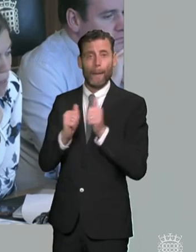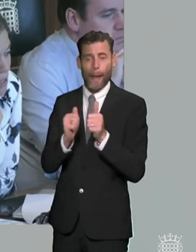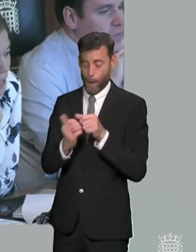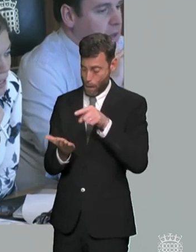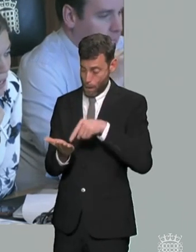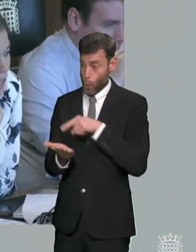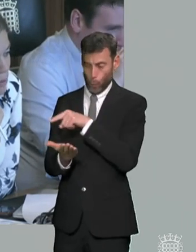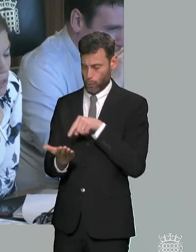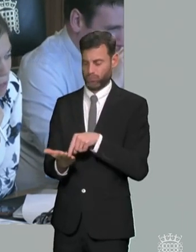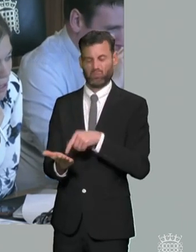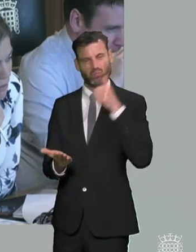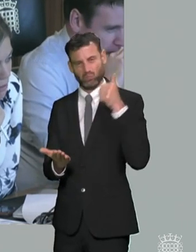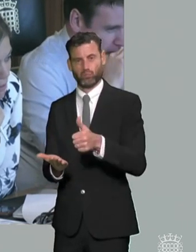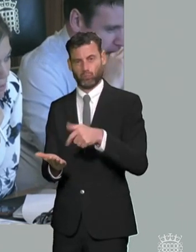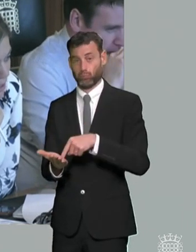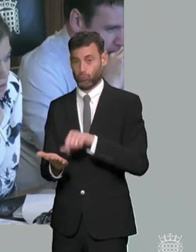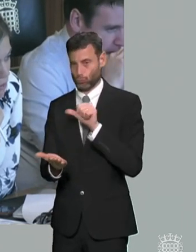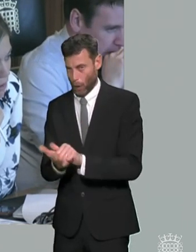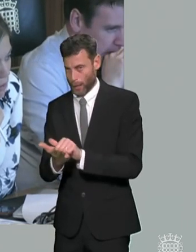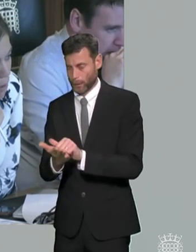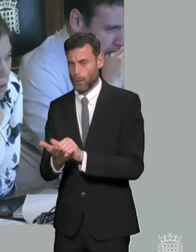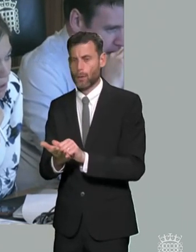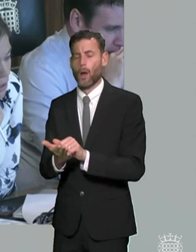but secondly how did the rights of the green paper get it so wrong what